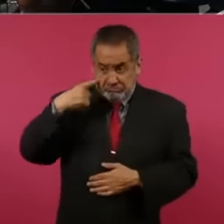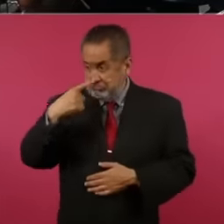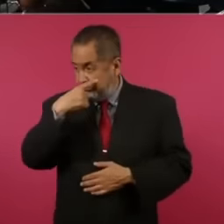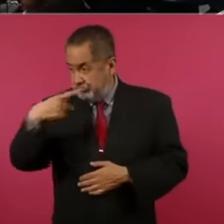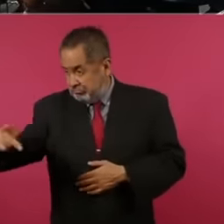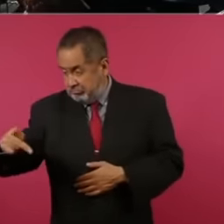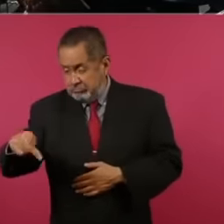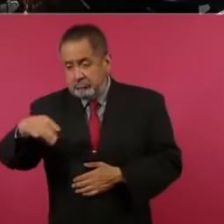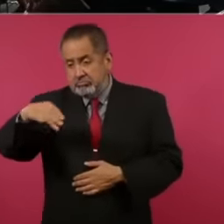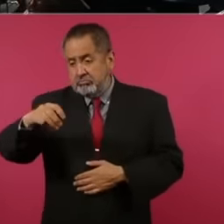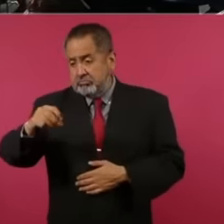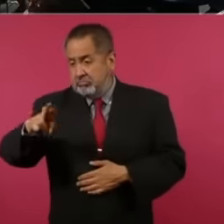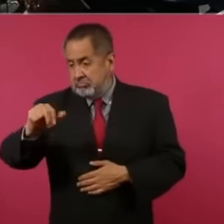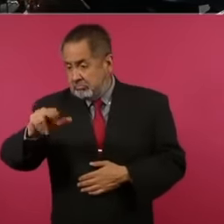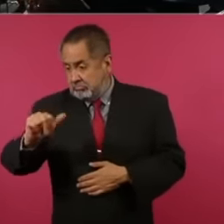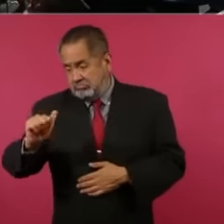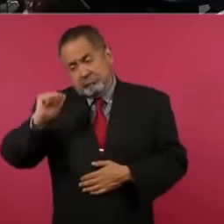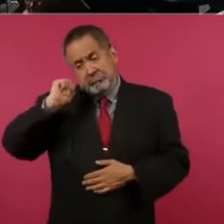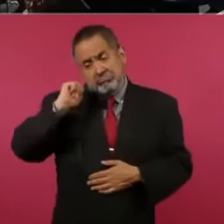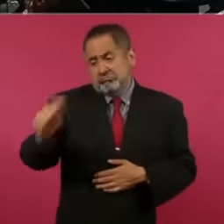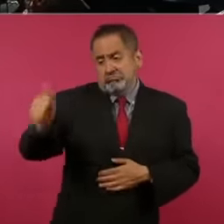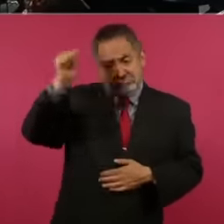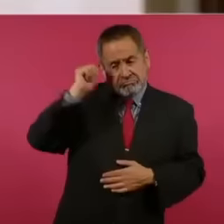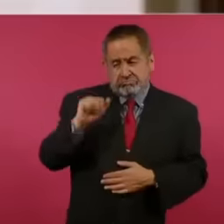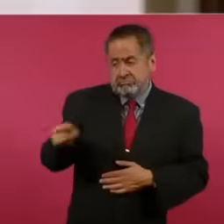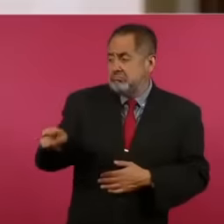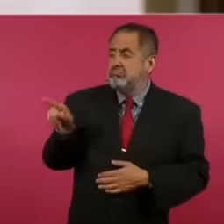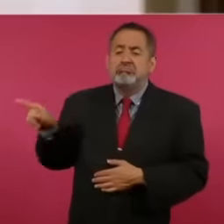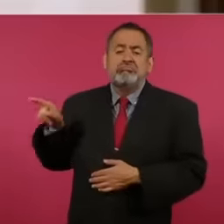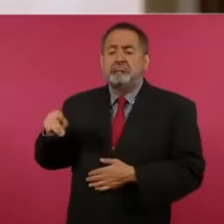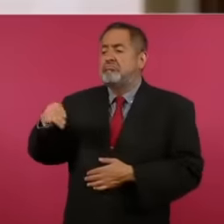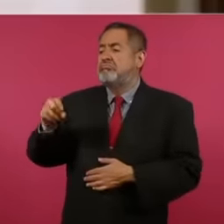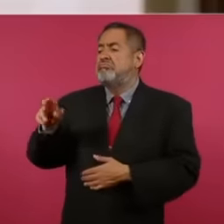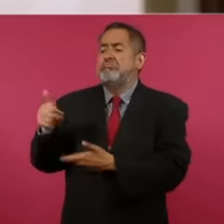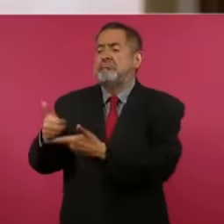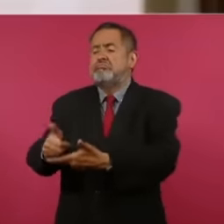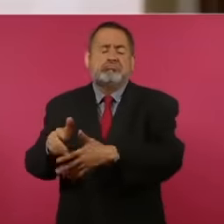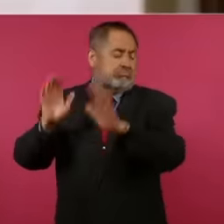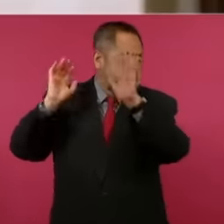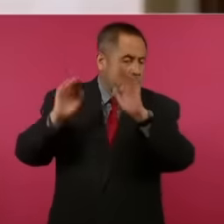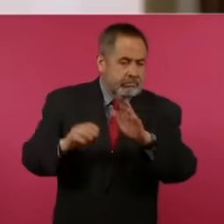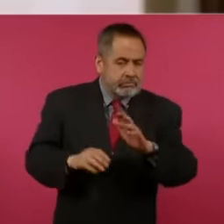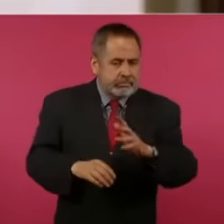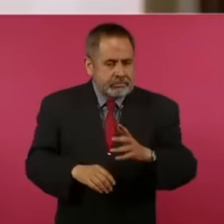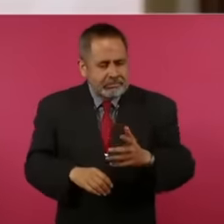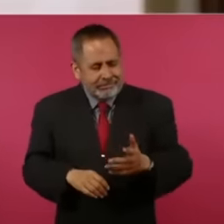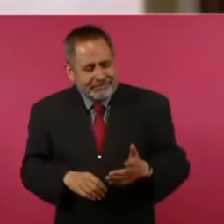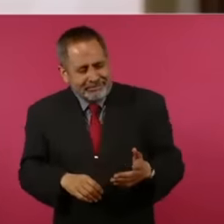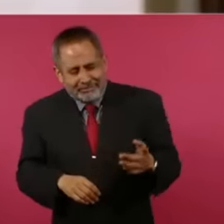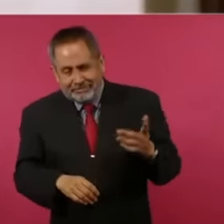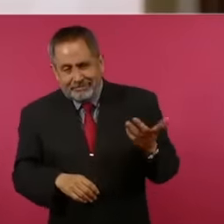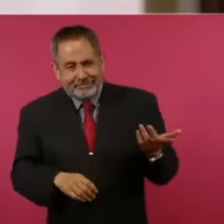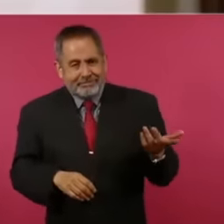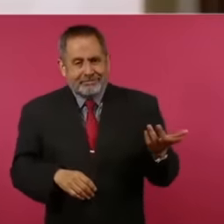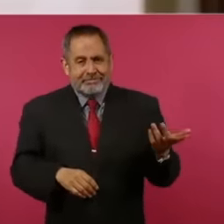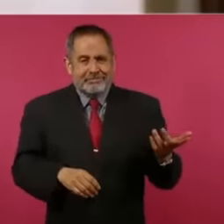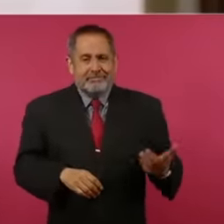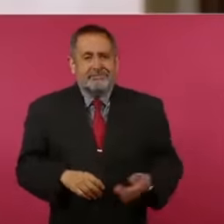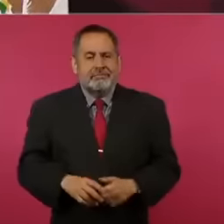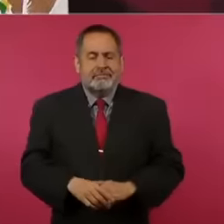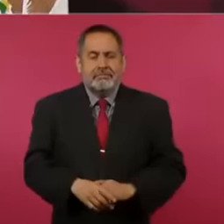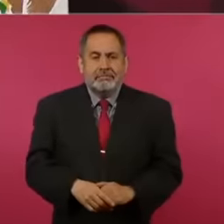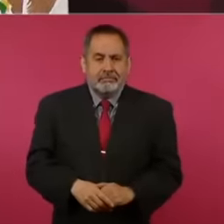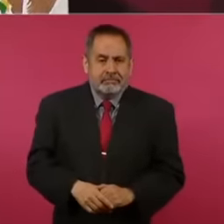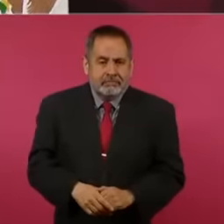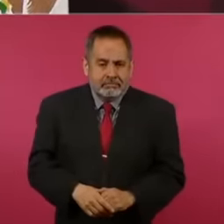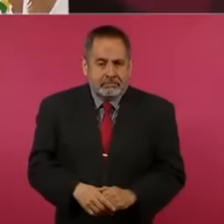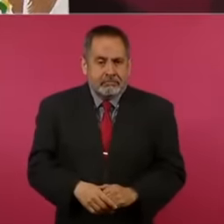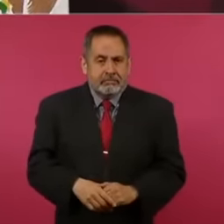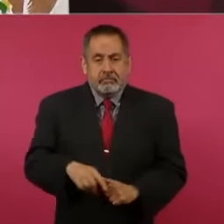brunette, but this is one. There are answers from the same